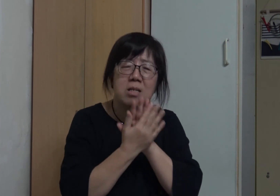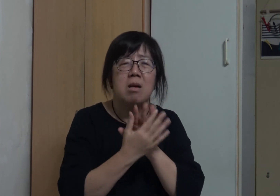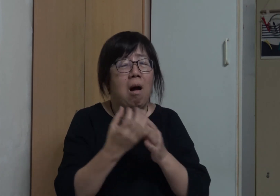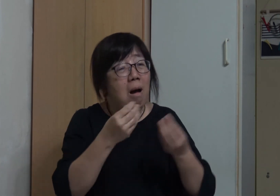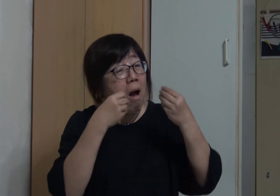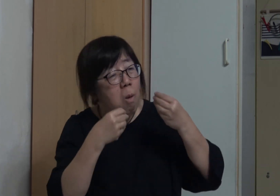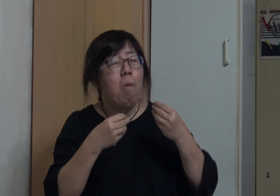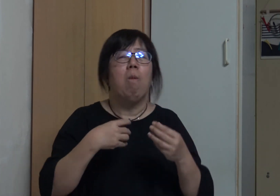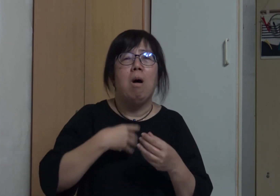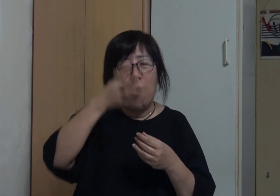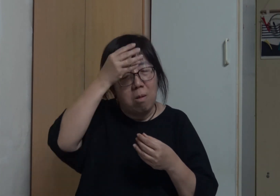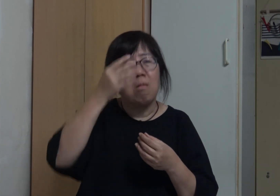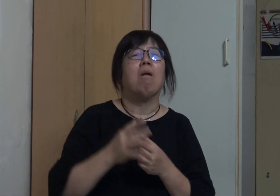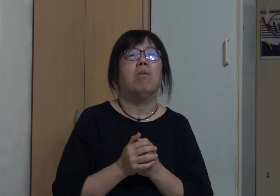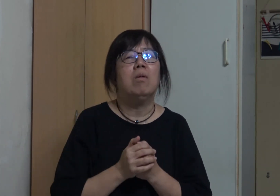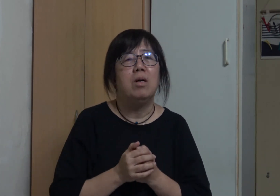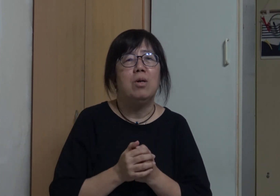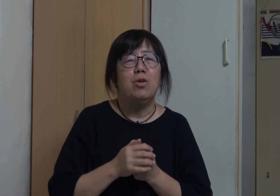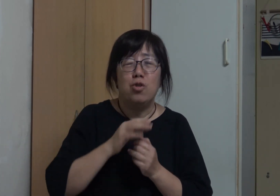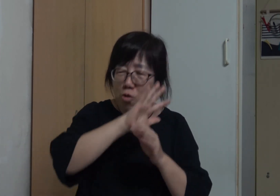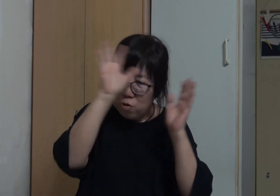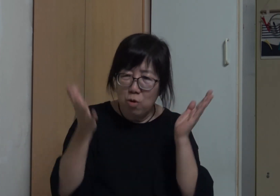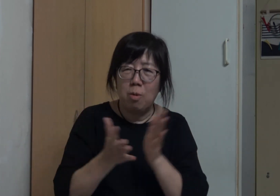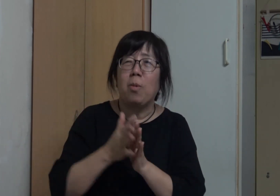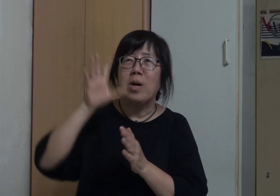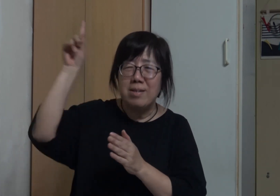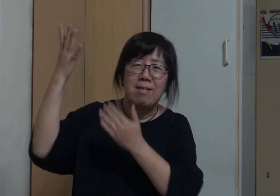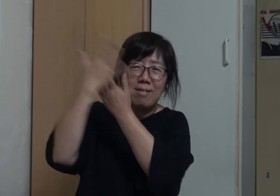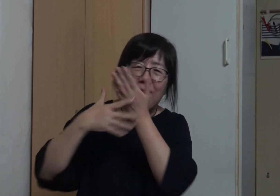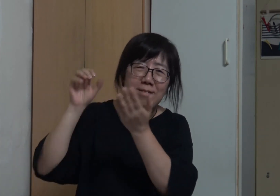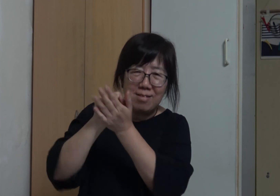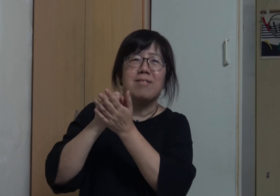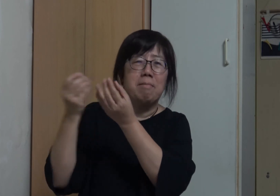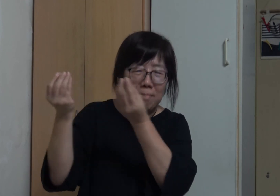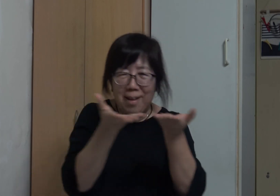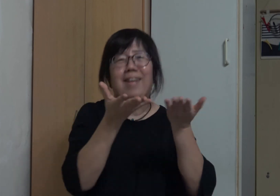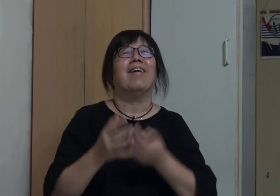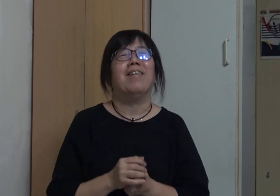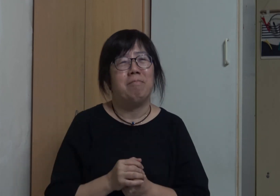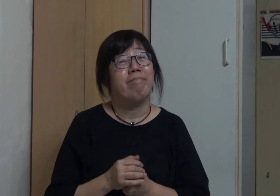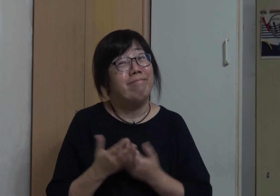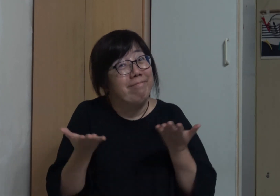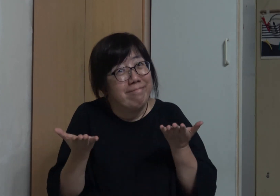We help one another, and I also ask Hoi Yan for help I think it's also the grace of God